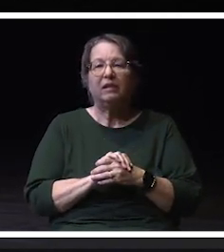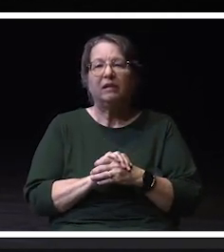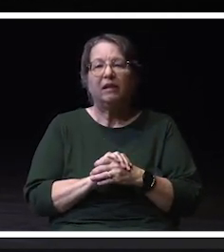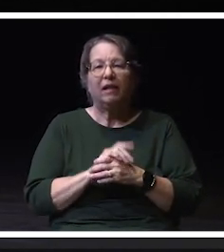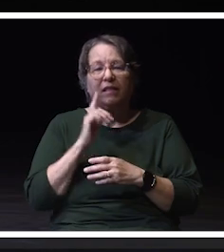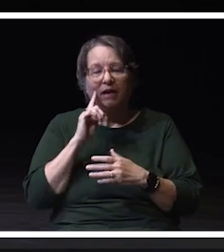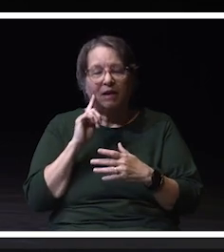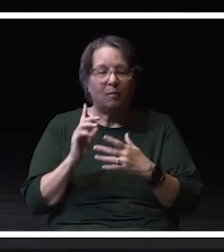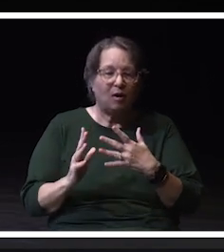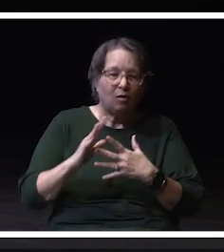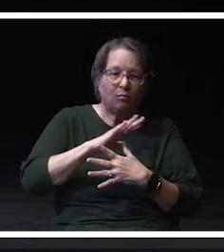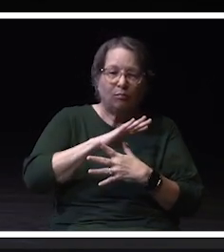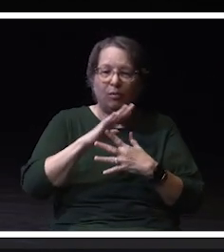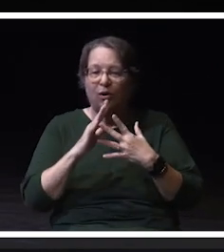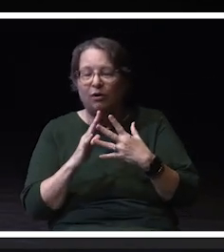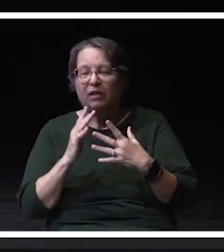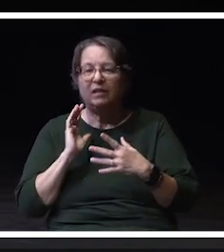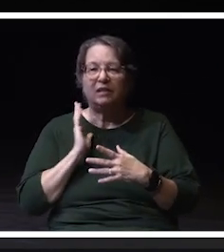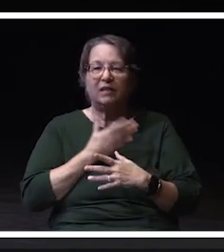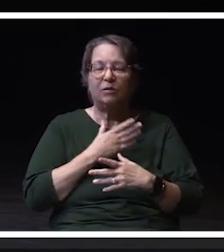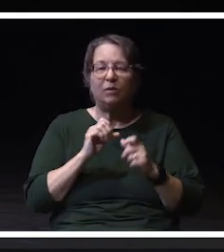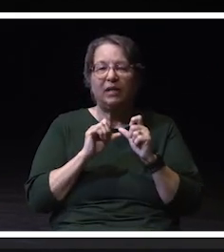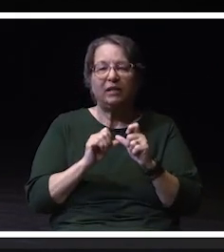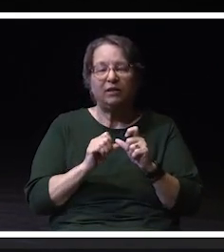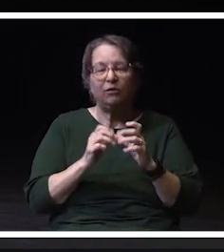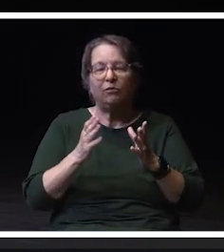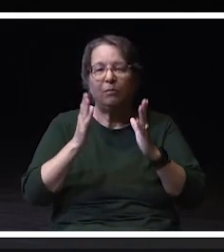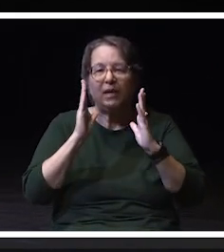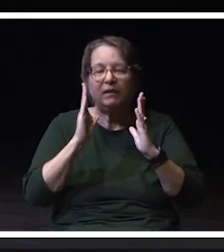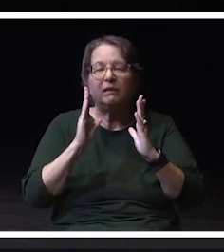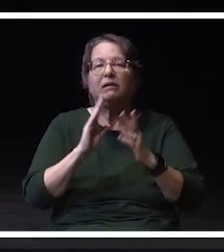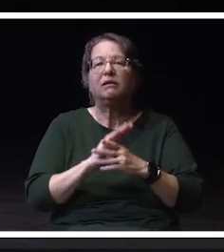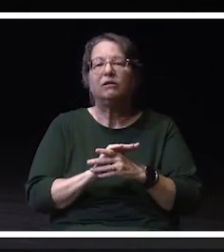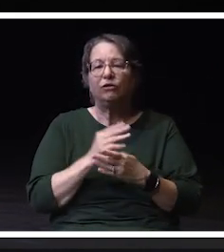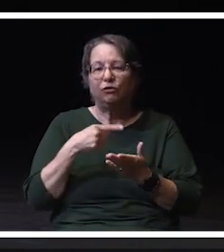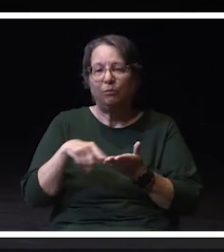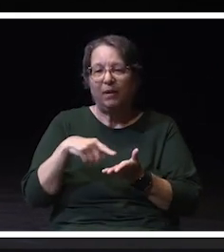as we continue to focus on compensation.